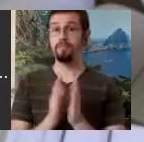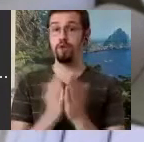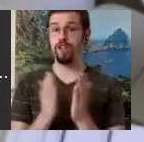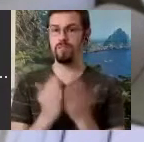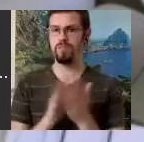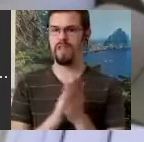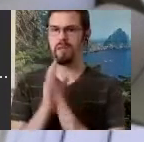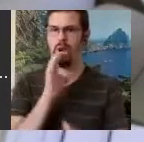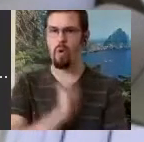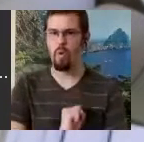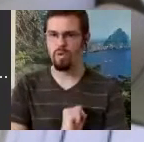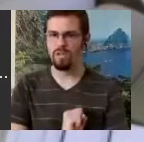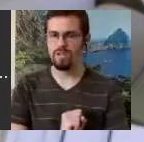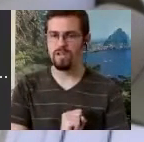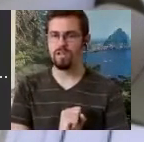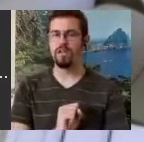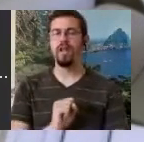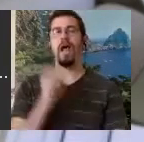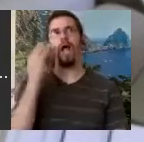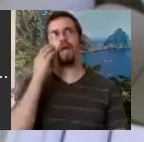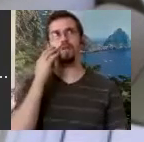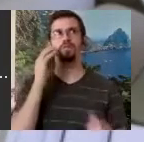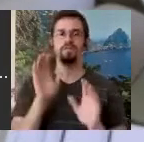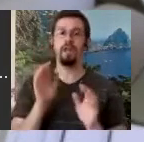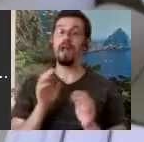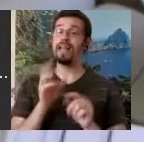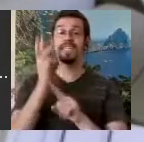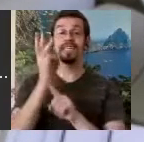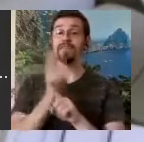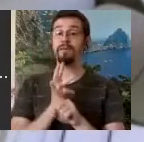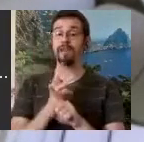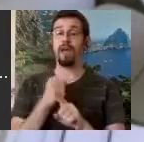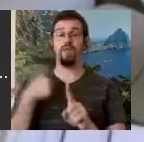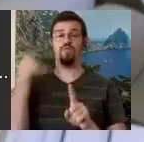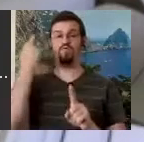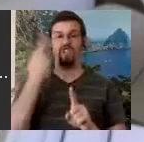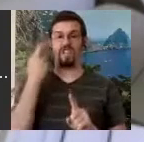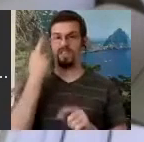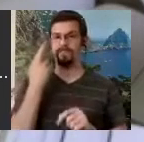sounds a little crazy but within 6 months I realized it could improve. Just